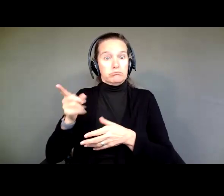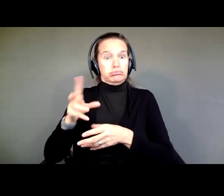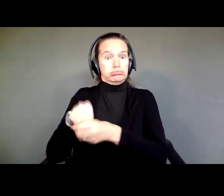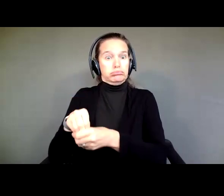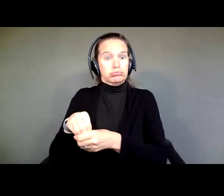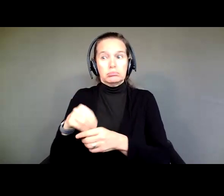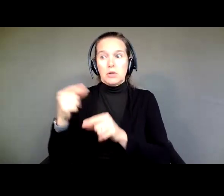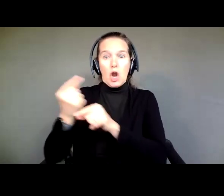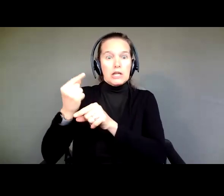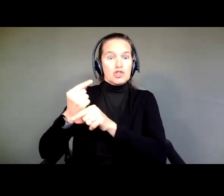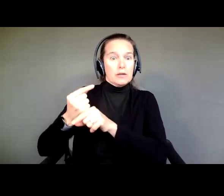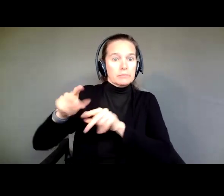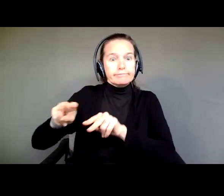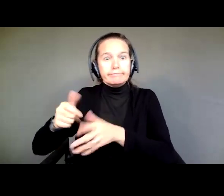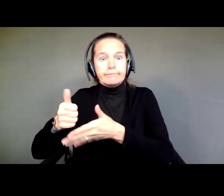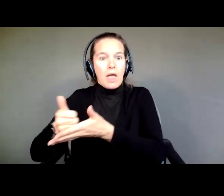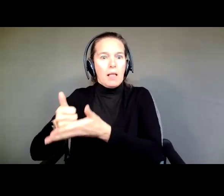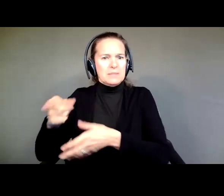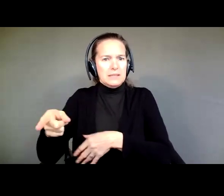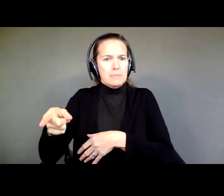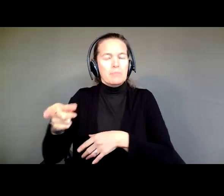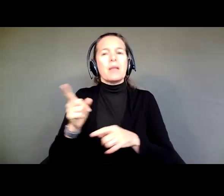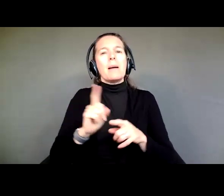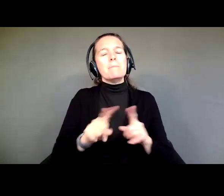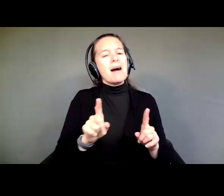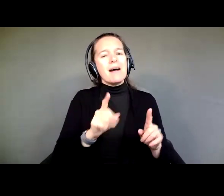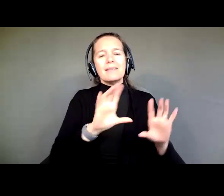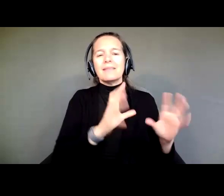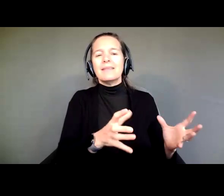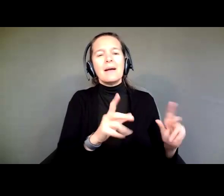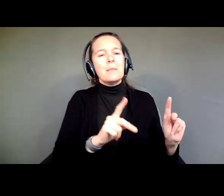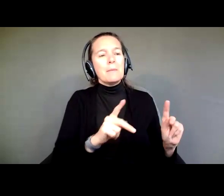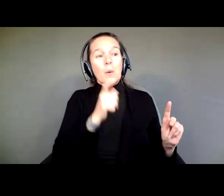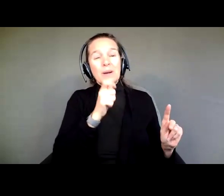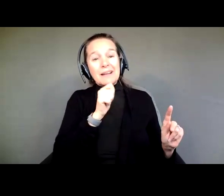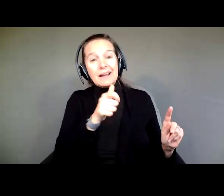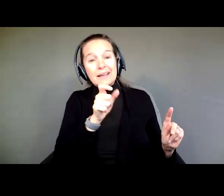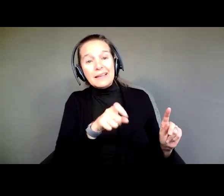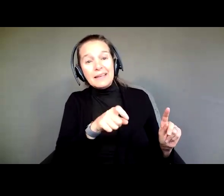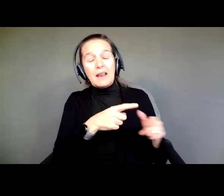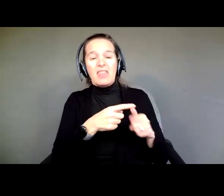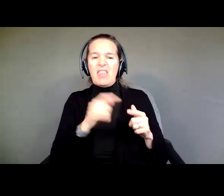But for people who don't need guardianship, it can be a very dangerous thing, because